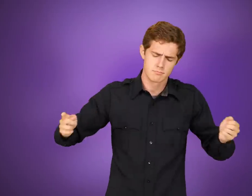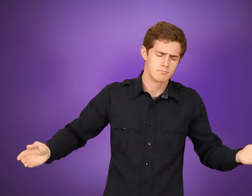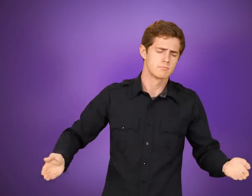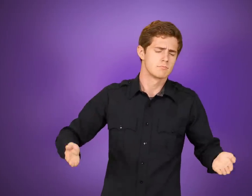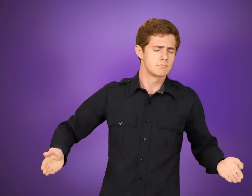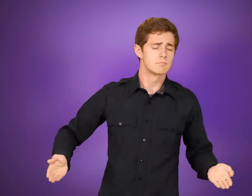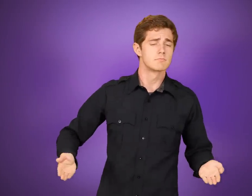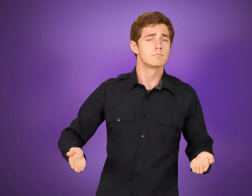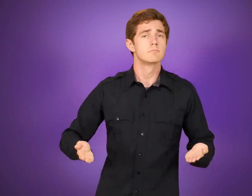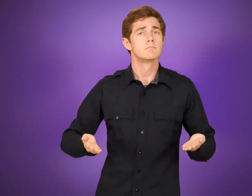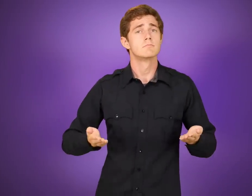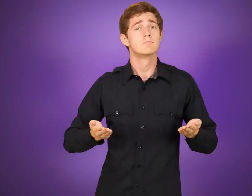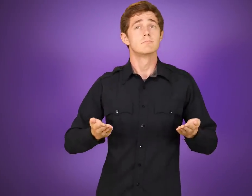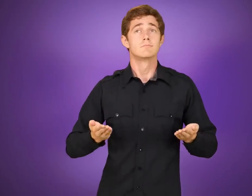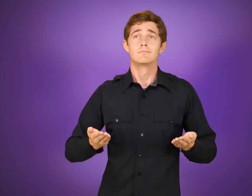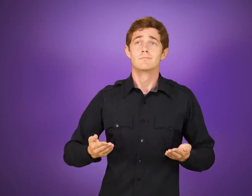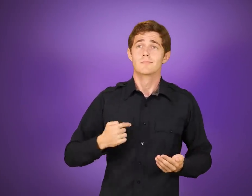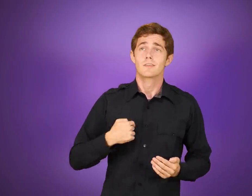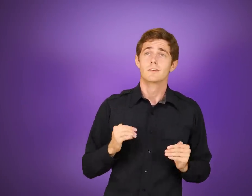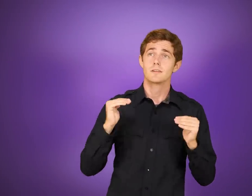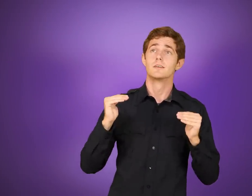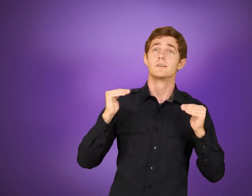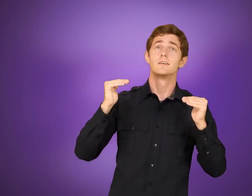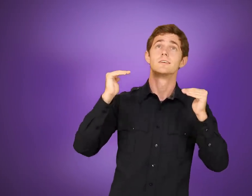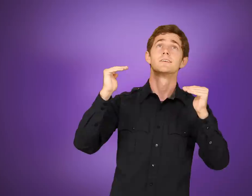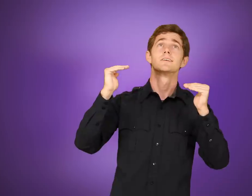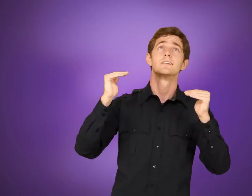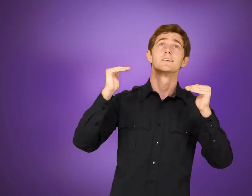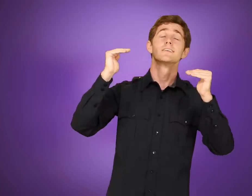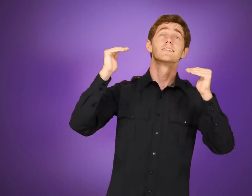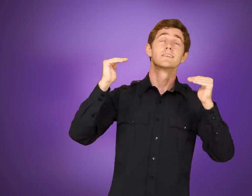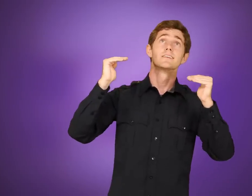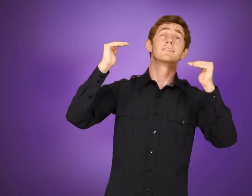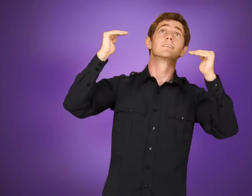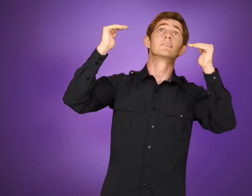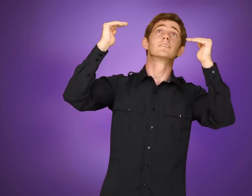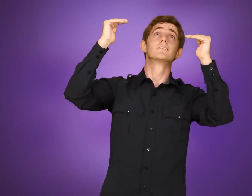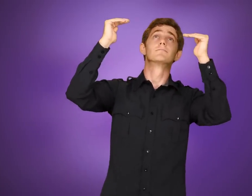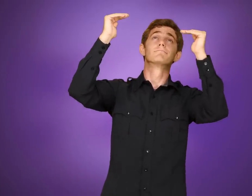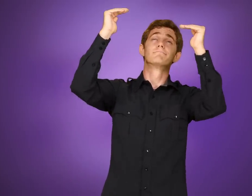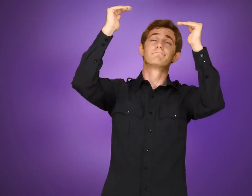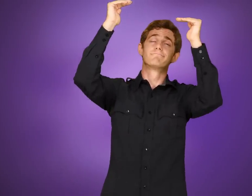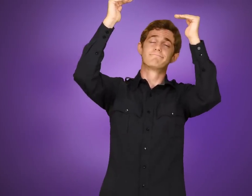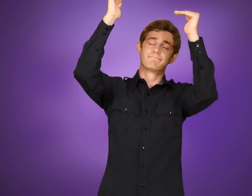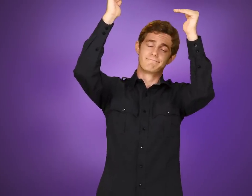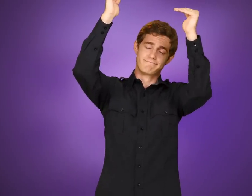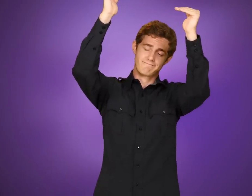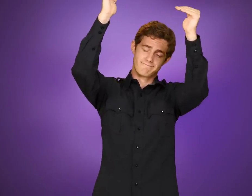You raise me up... To more than I can be. YOU LIFT-ME, I ELEVATE